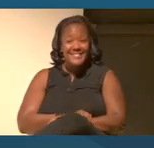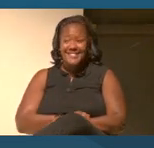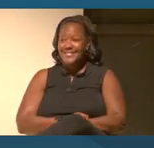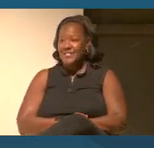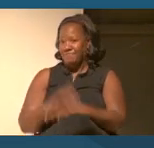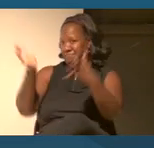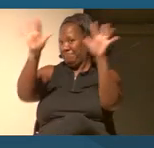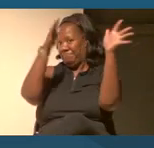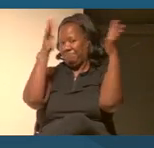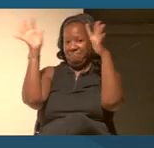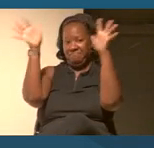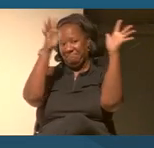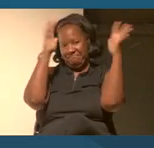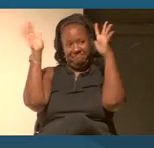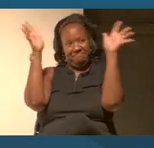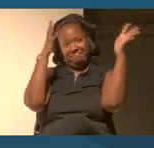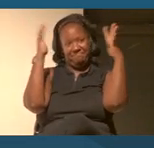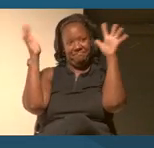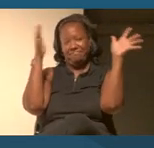OK.